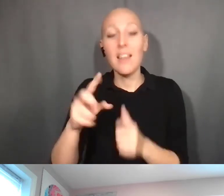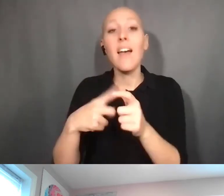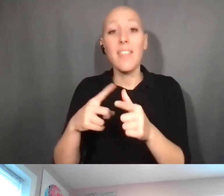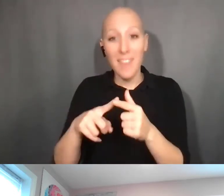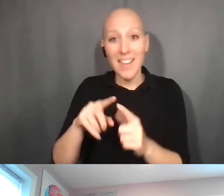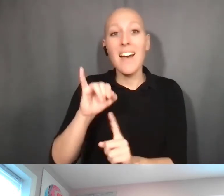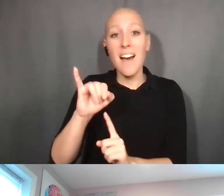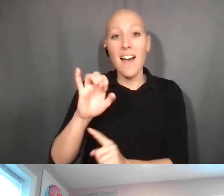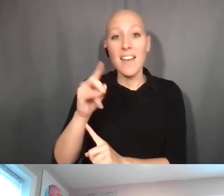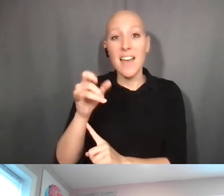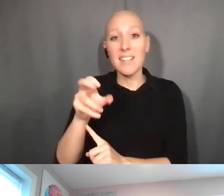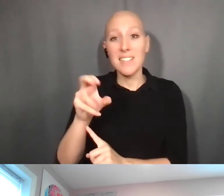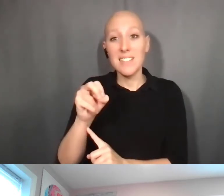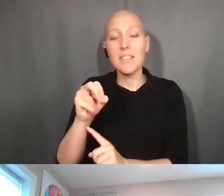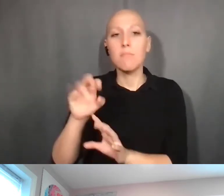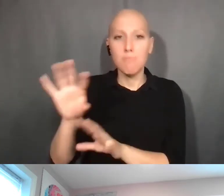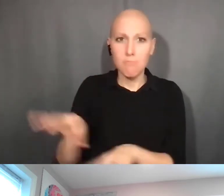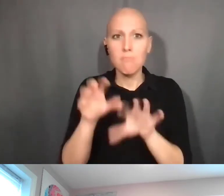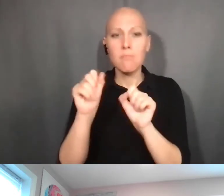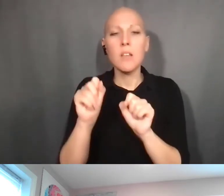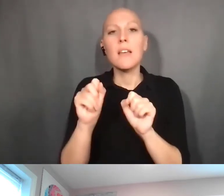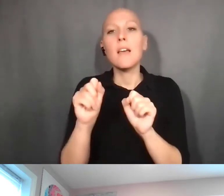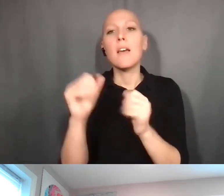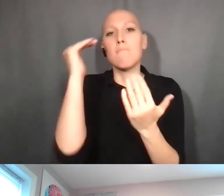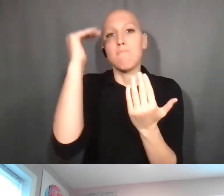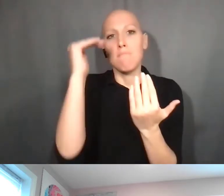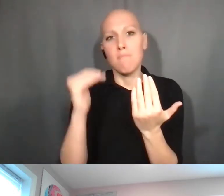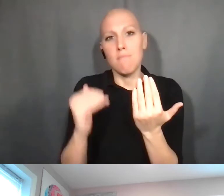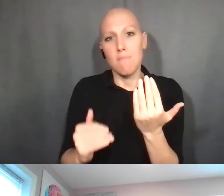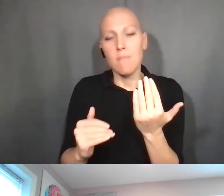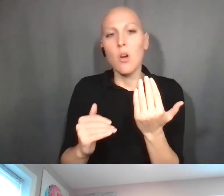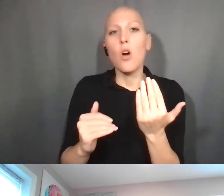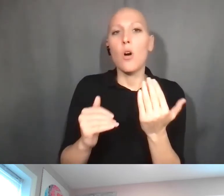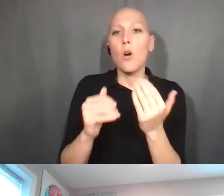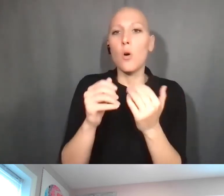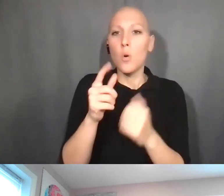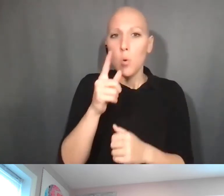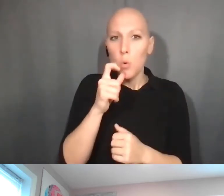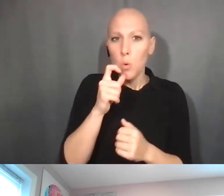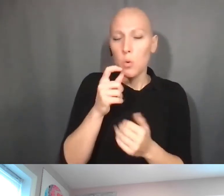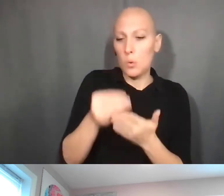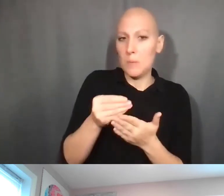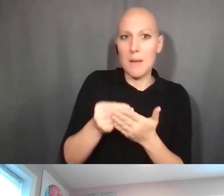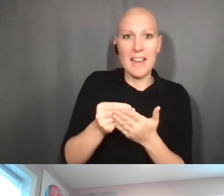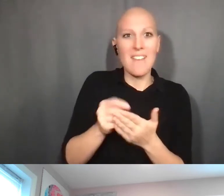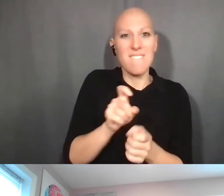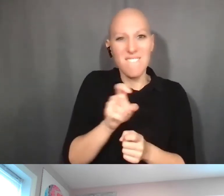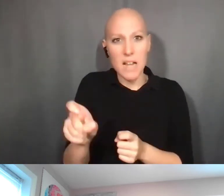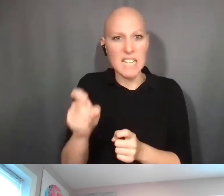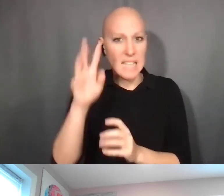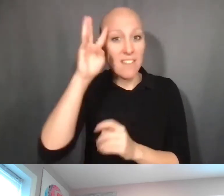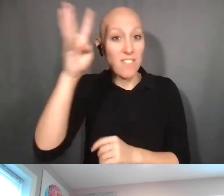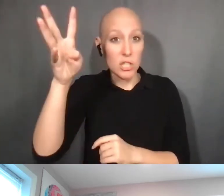you list all the grant numbers that funded that invention. So invention-side, final invention statement